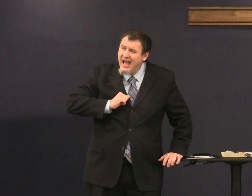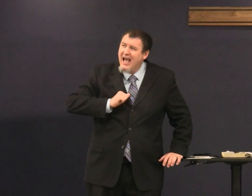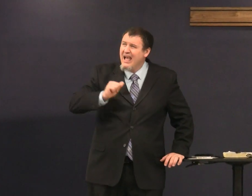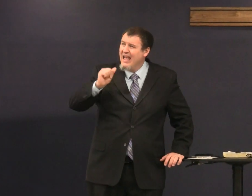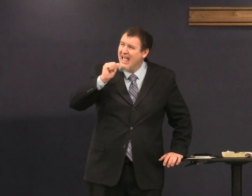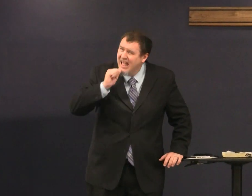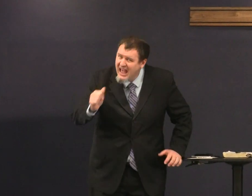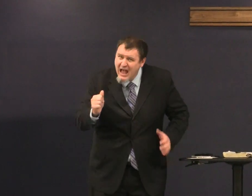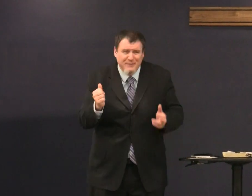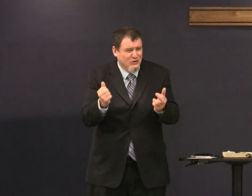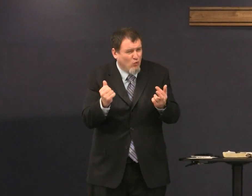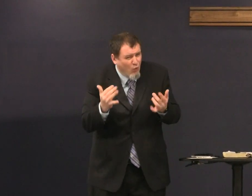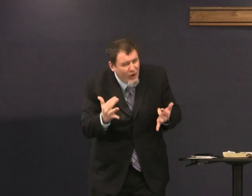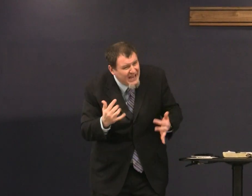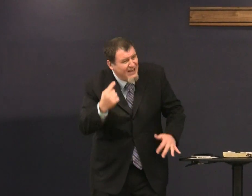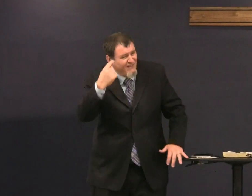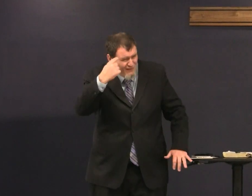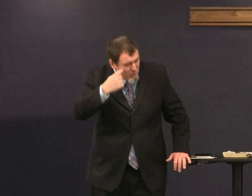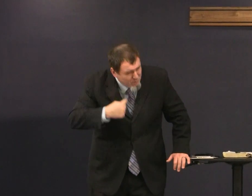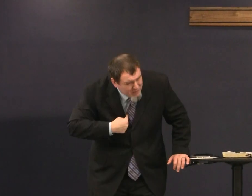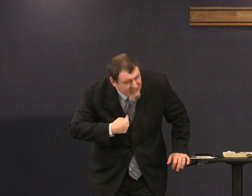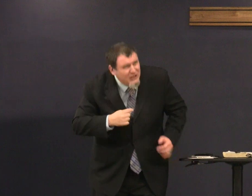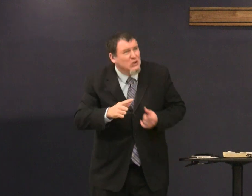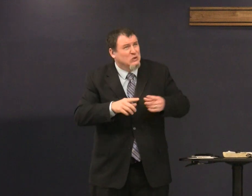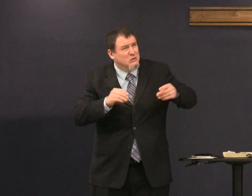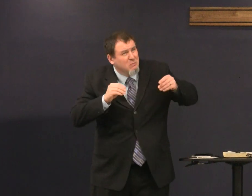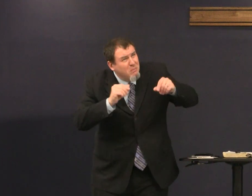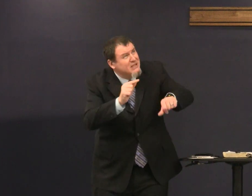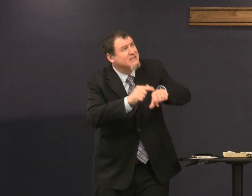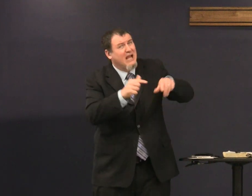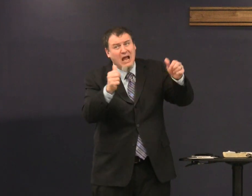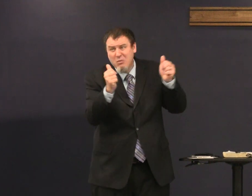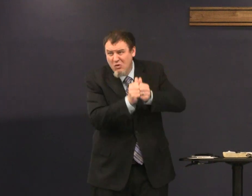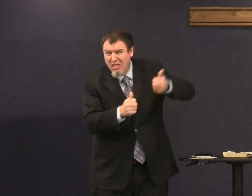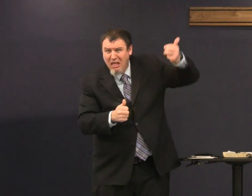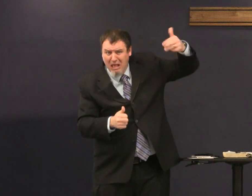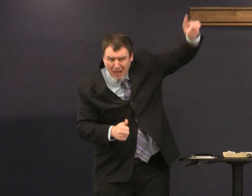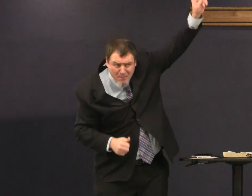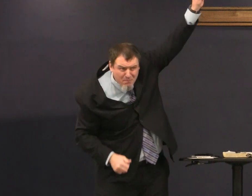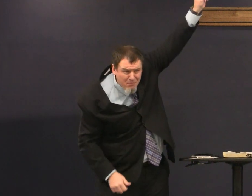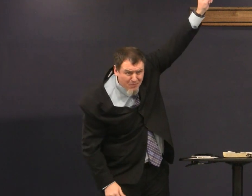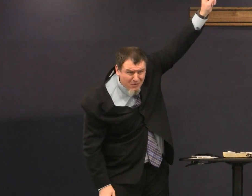The Great I Am is waiting for me to spend time with him